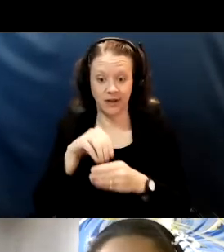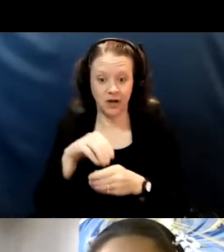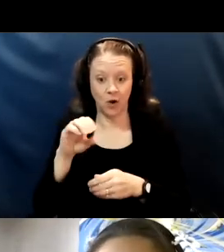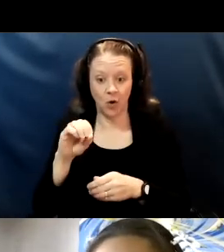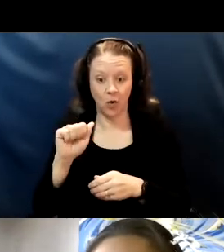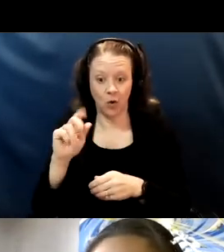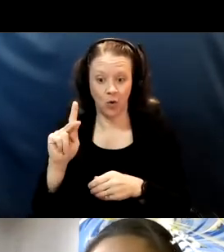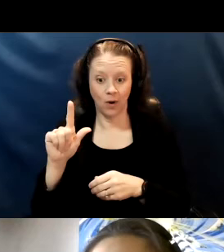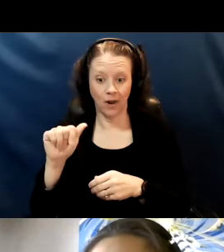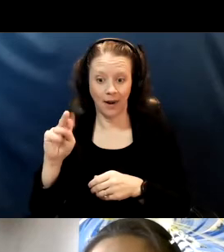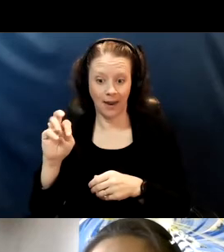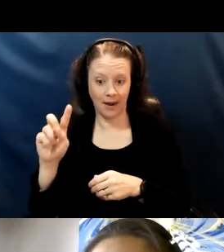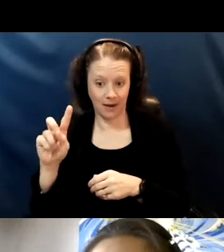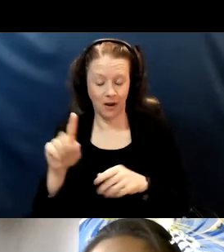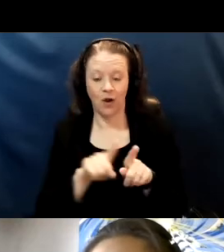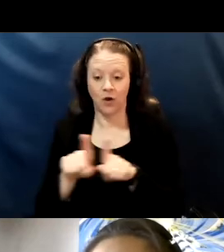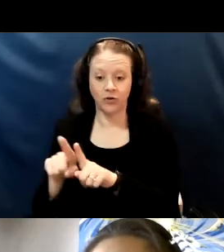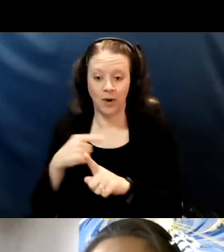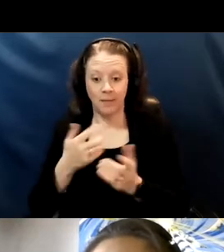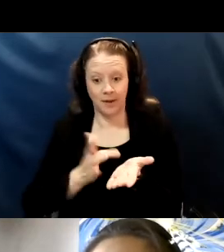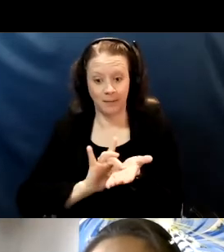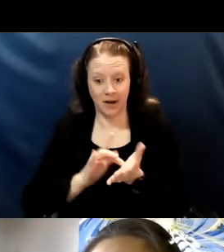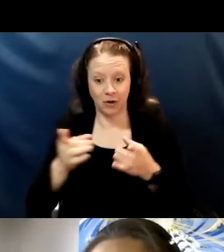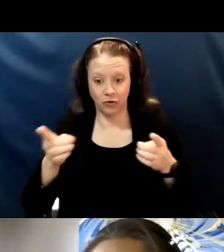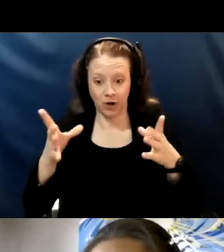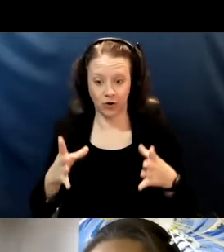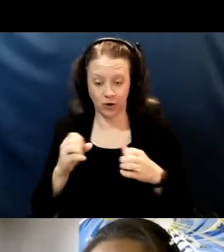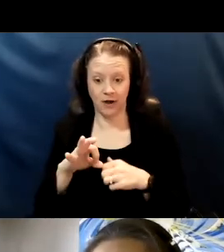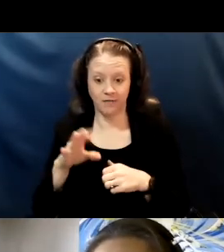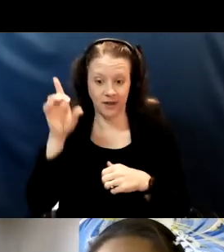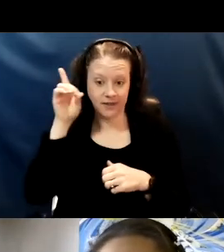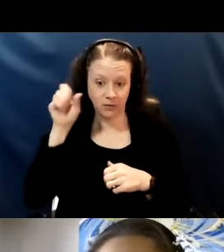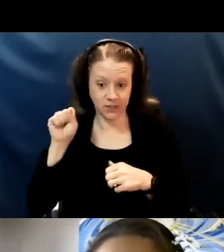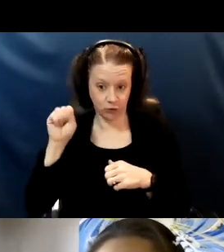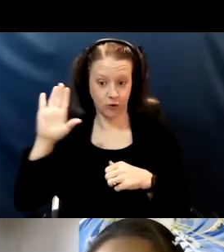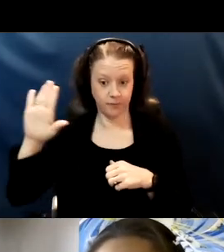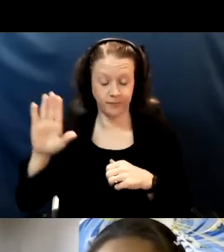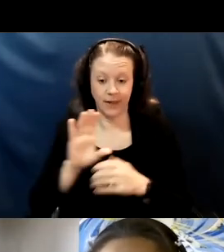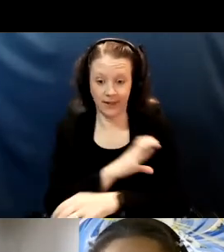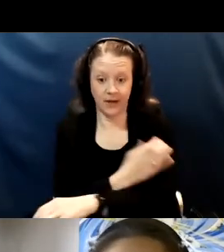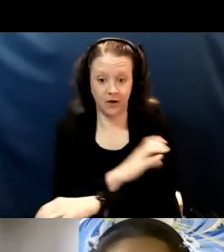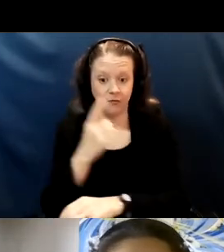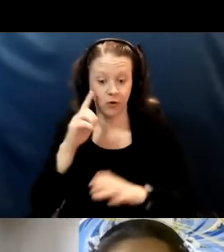I am also the medical director of the down syndrome clinic for Children's Hospital.